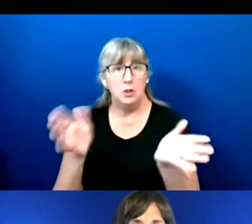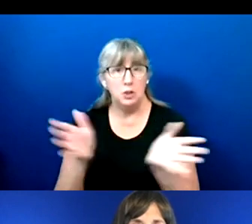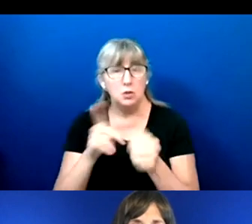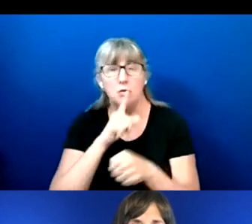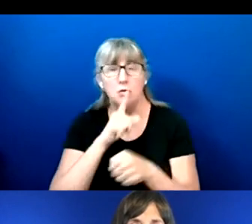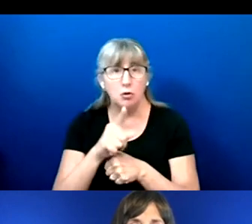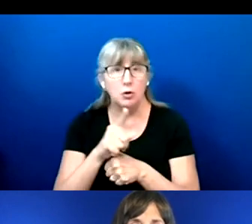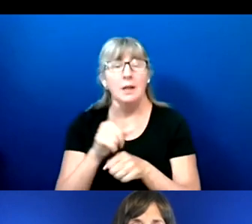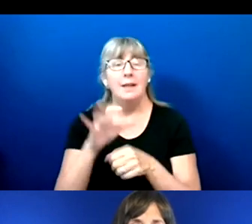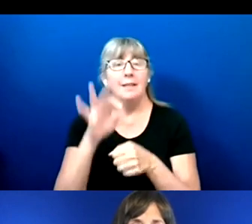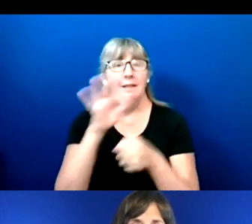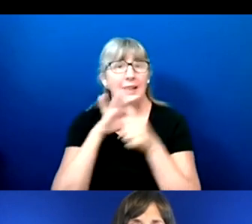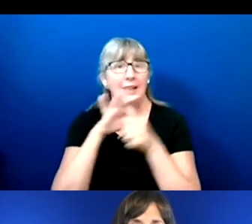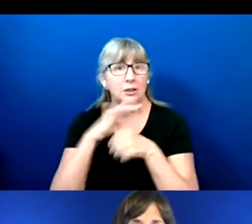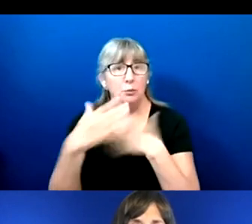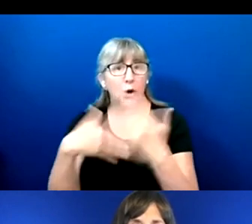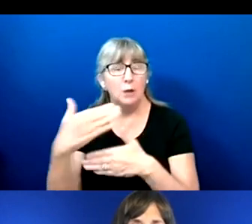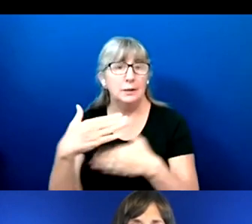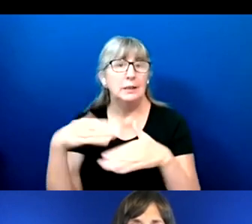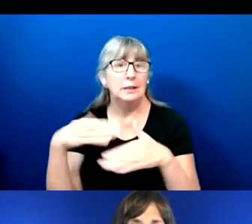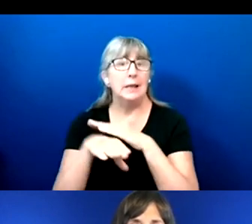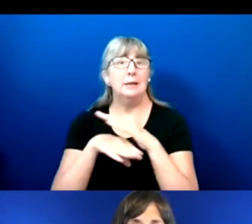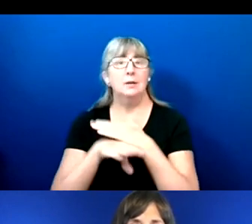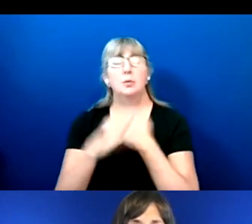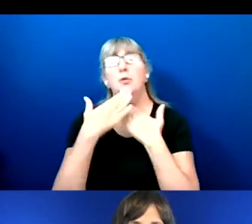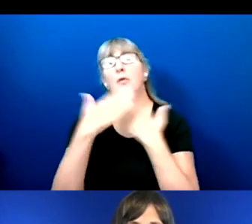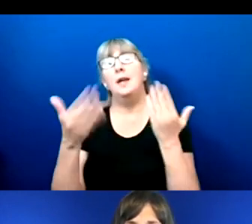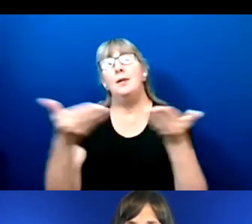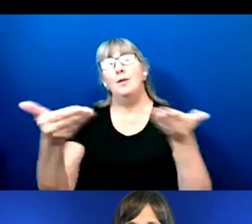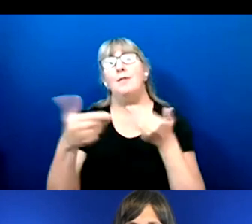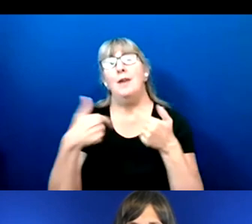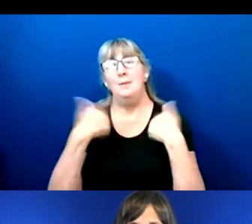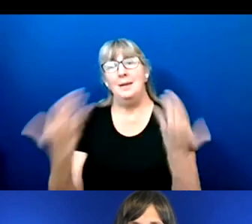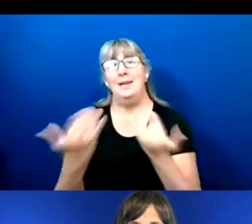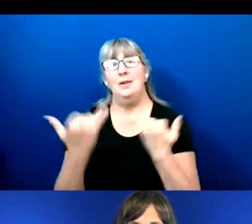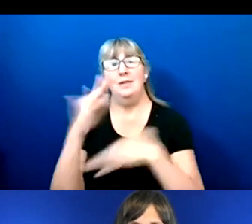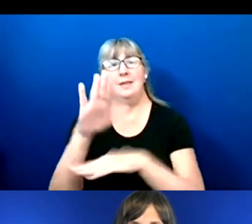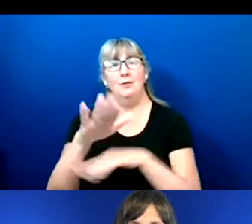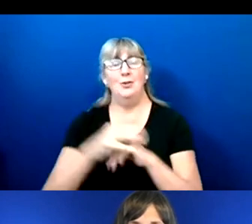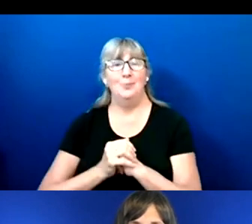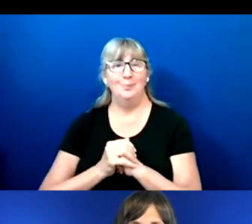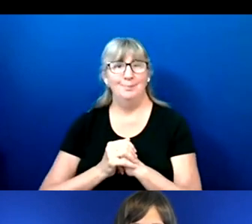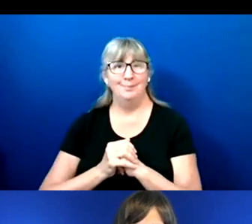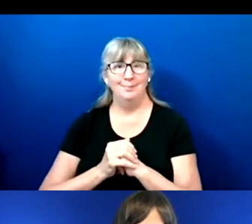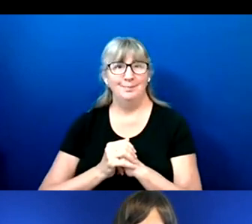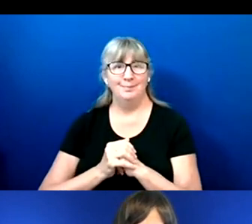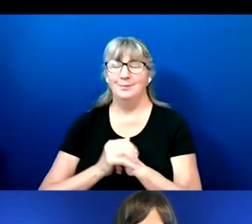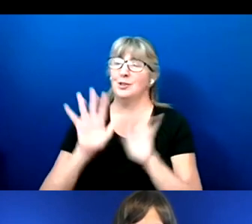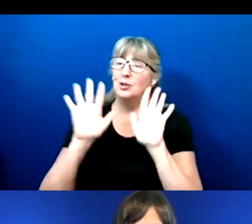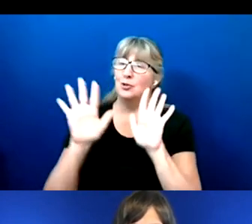accessible. Thank you for inviting me to be here this afternoon. Great.